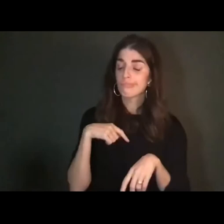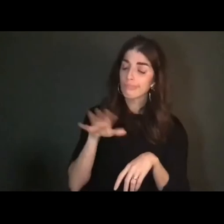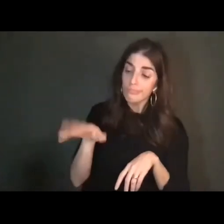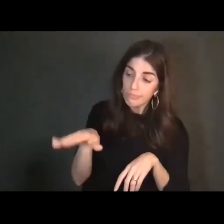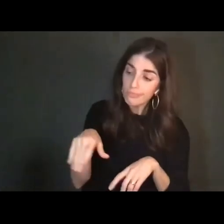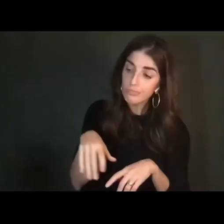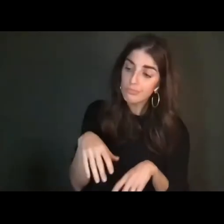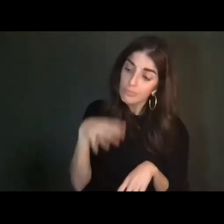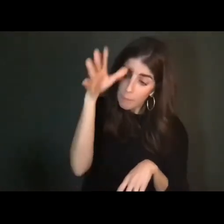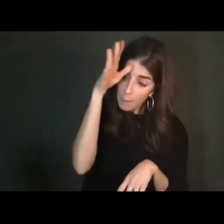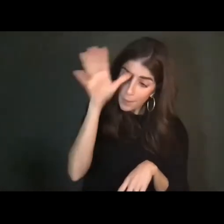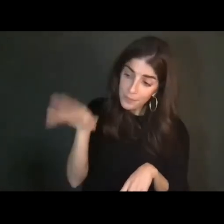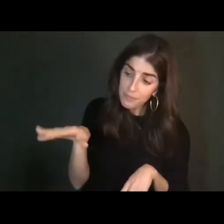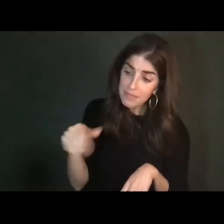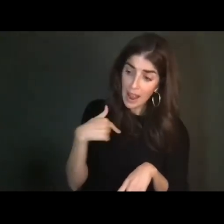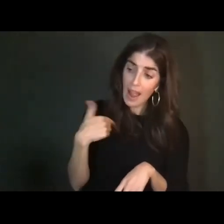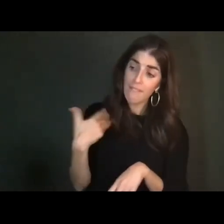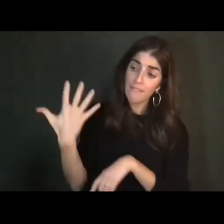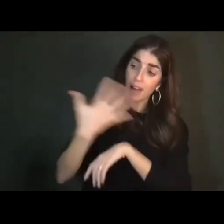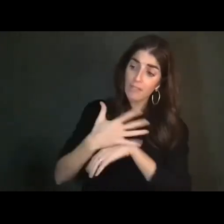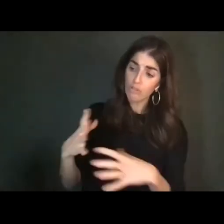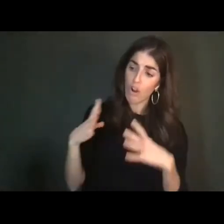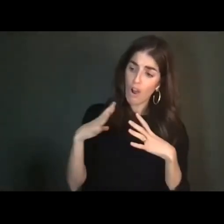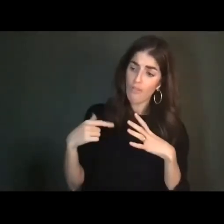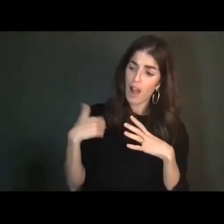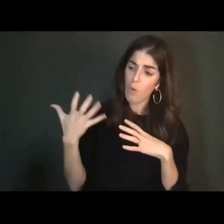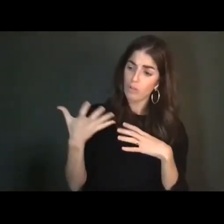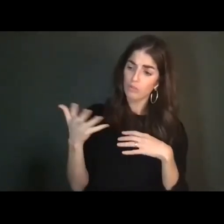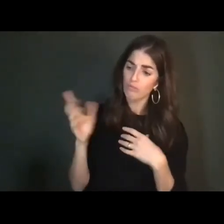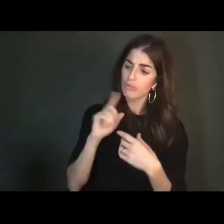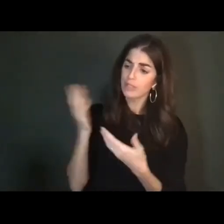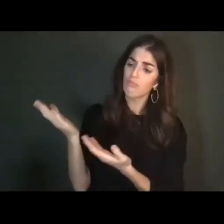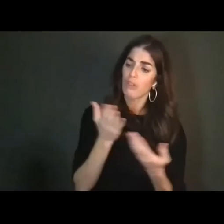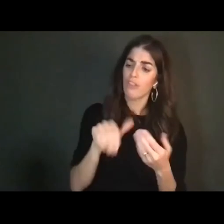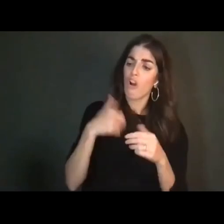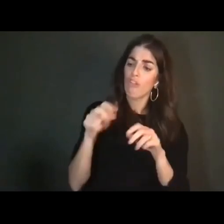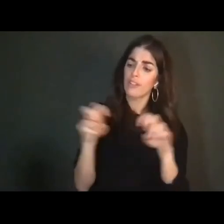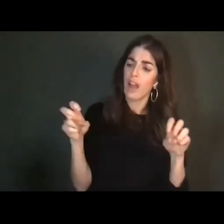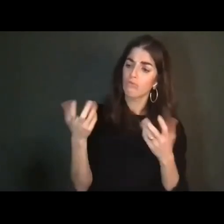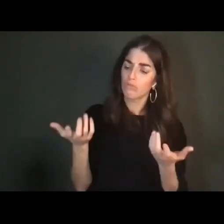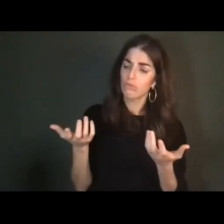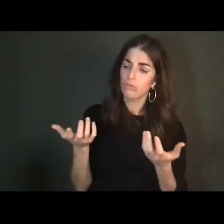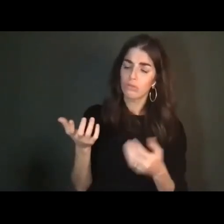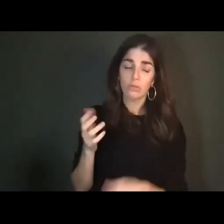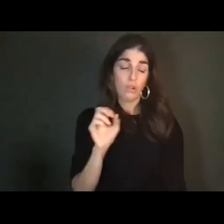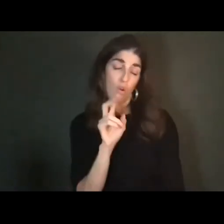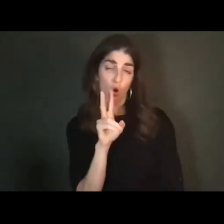while I have five days off, I want to bring that other couch over." He's like, "Over where?"